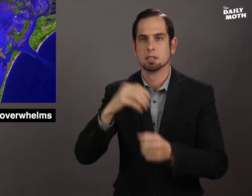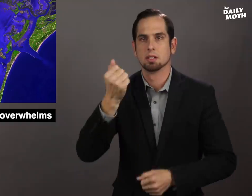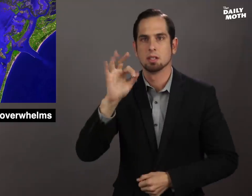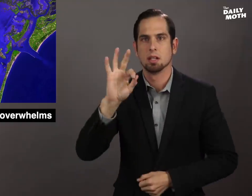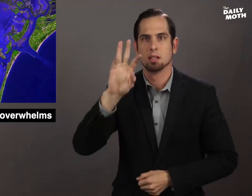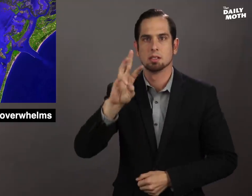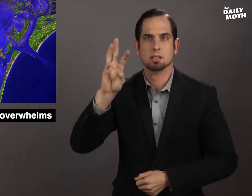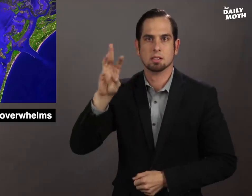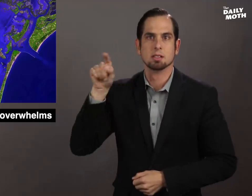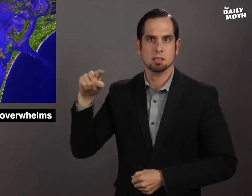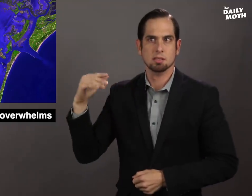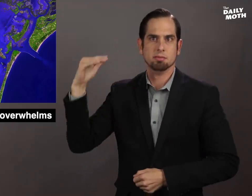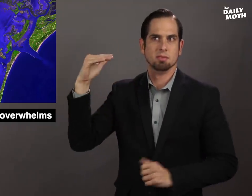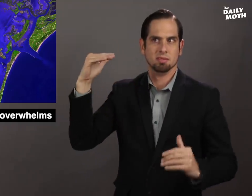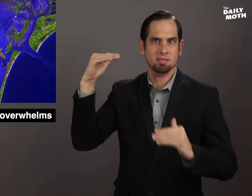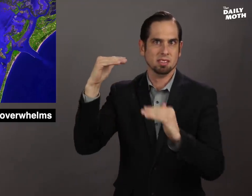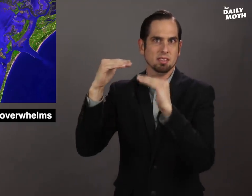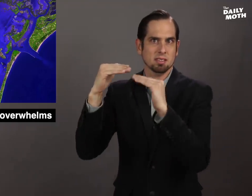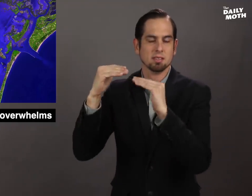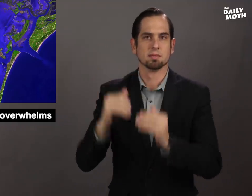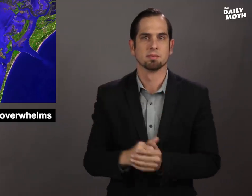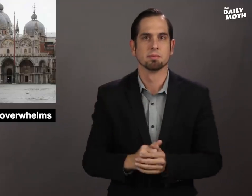in 1966.